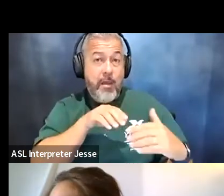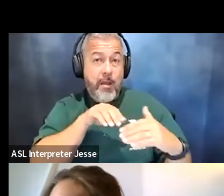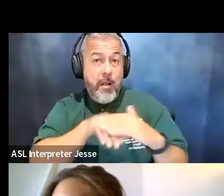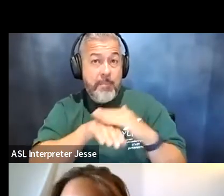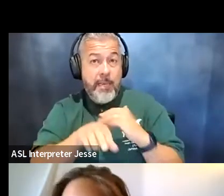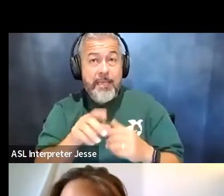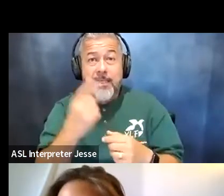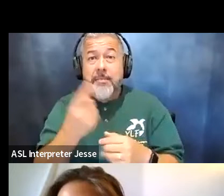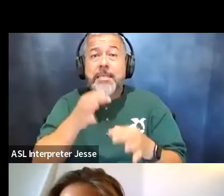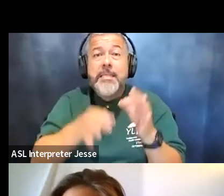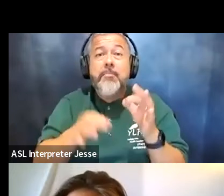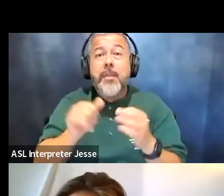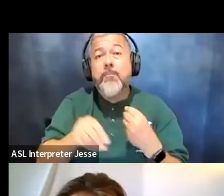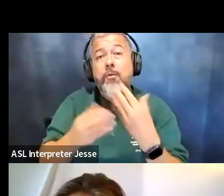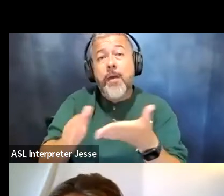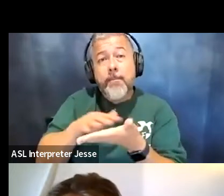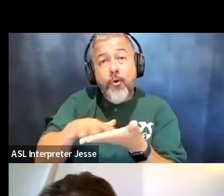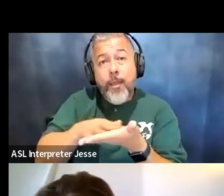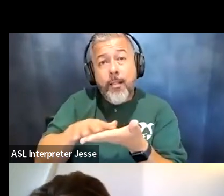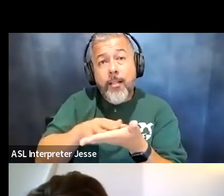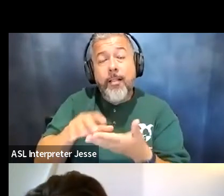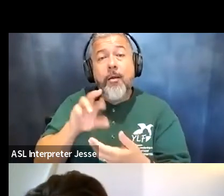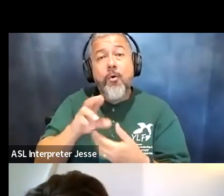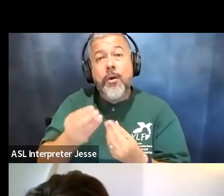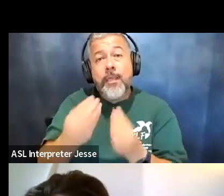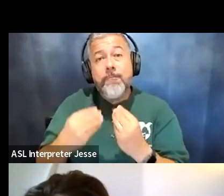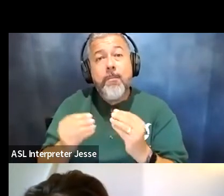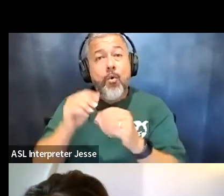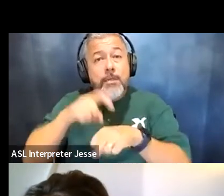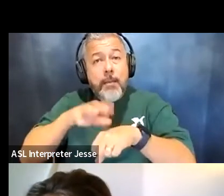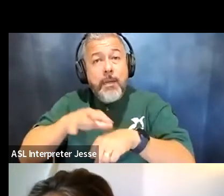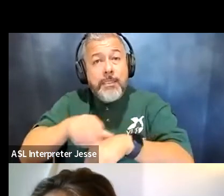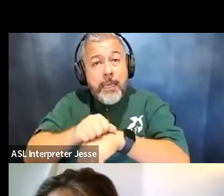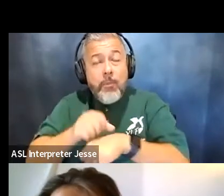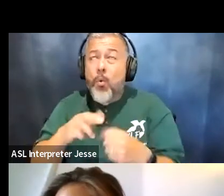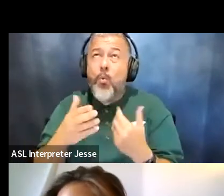as providing braille for me or giving me extra time on assignments or whatever the case was